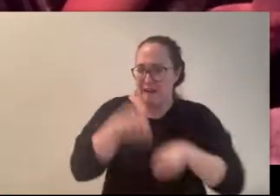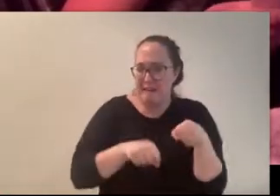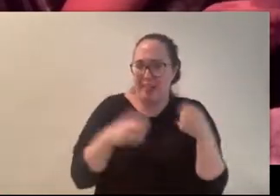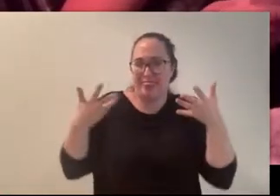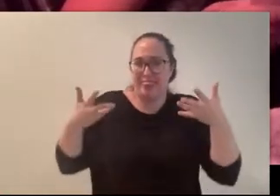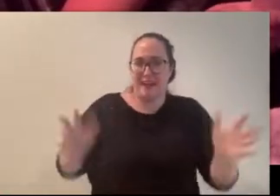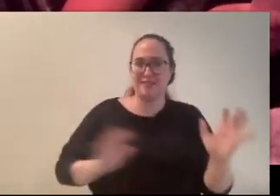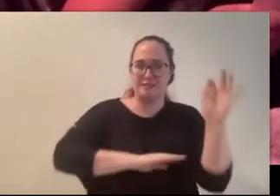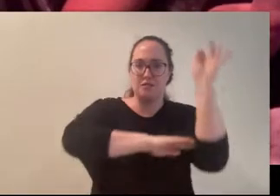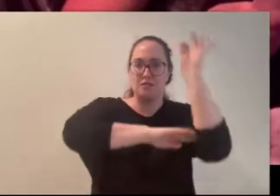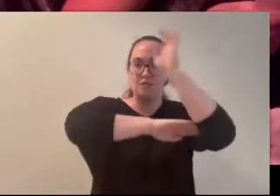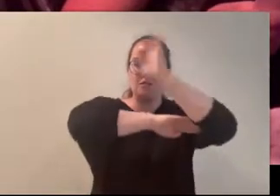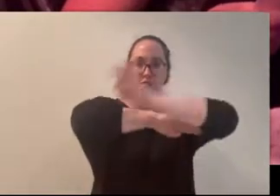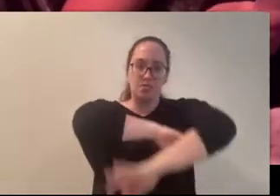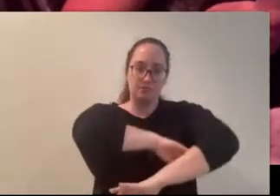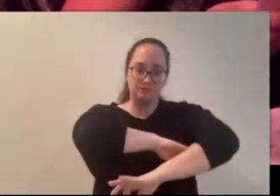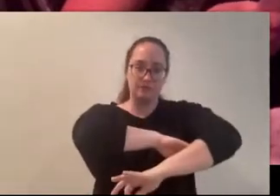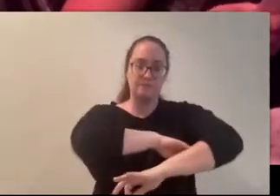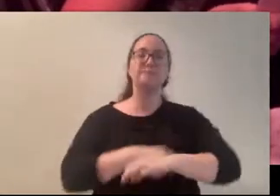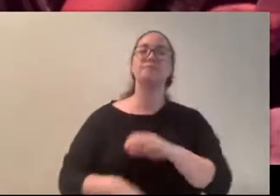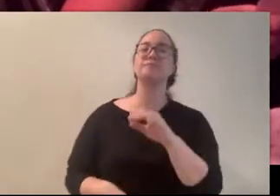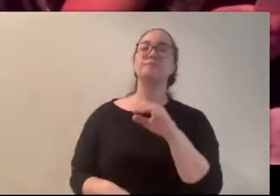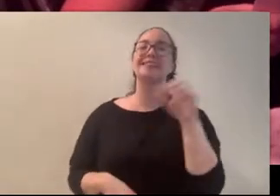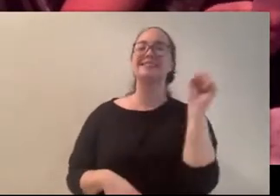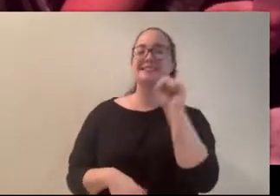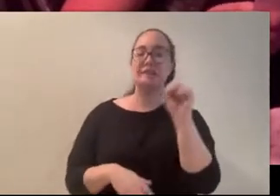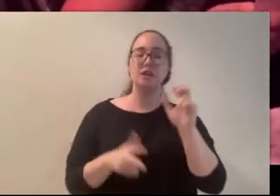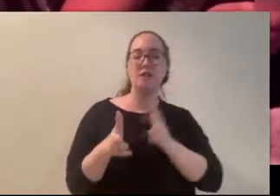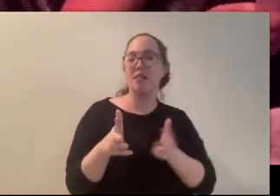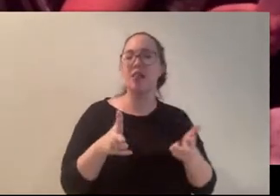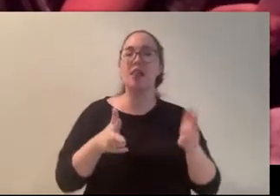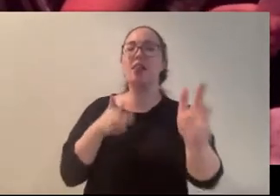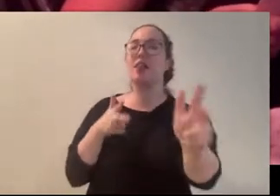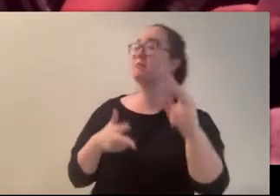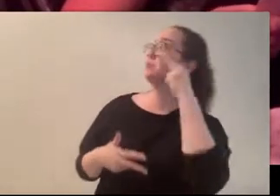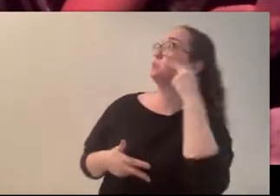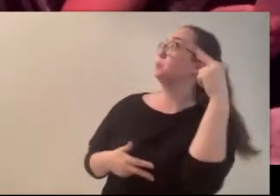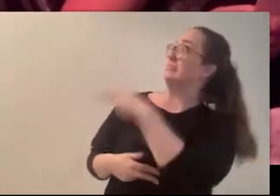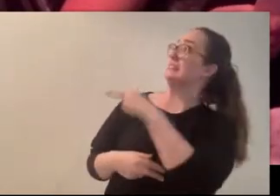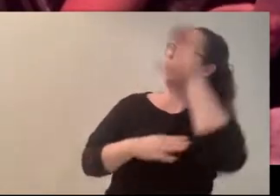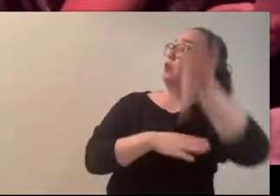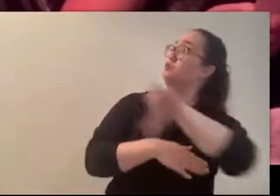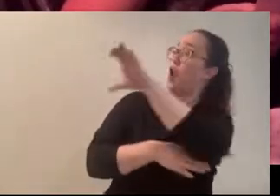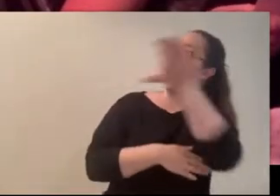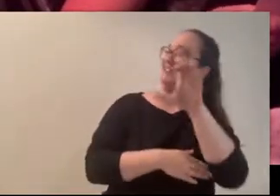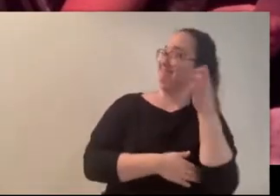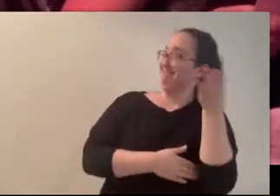“Up ahead,” Stefi said from behind me, “see the cross? That’;s the marker for her.”